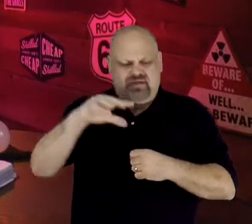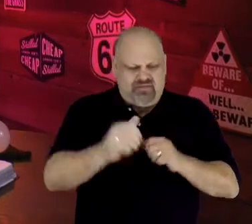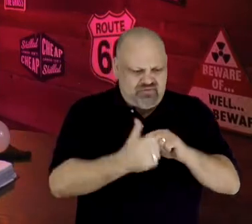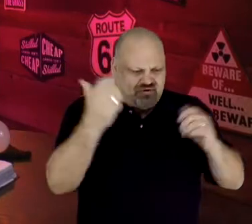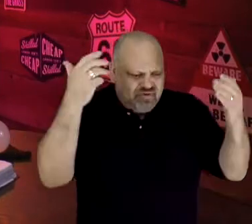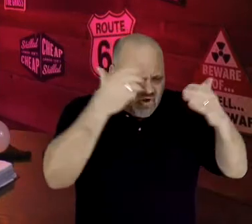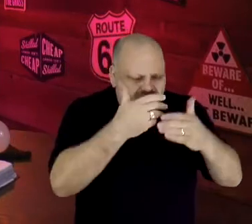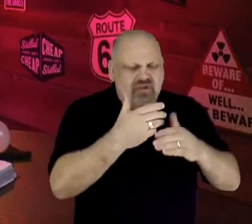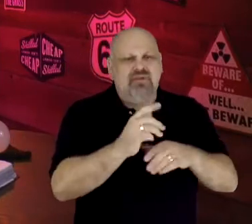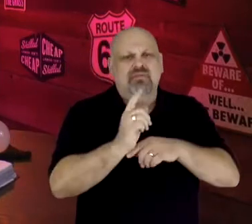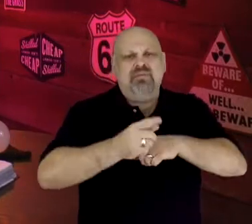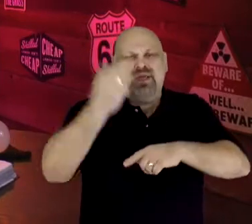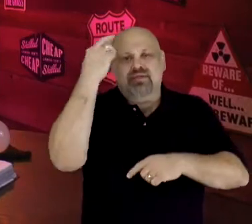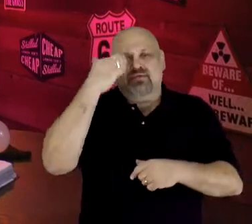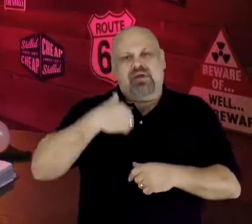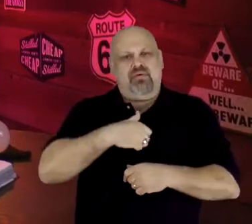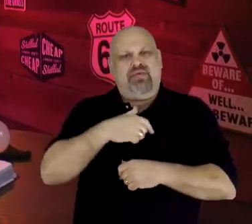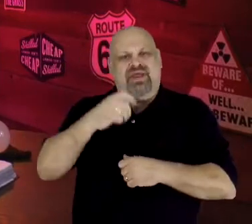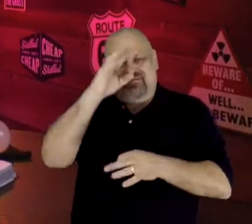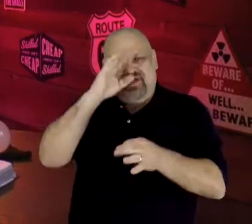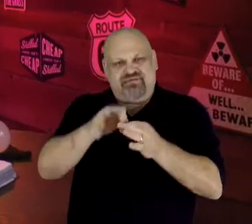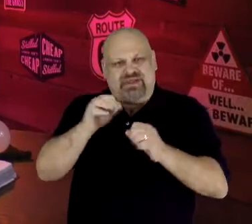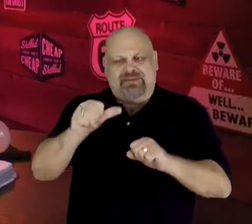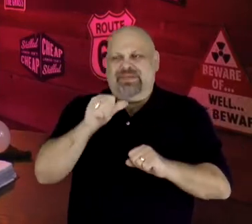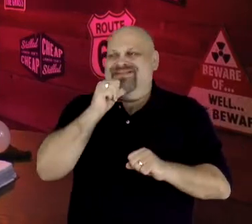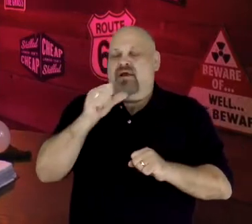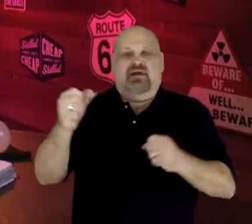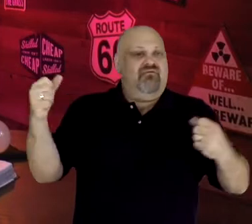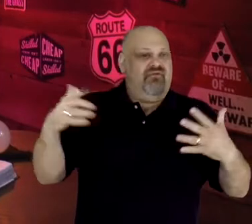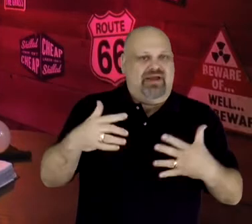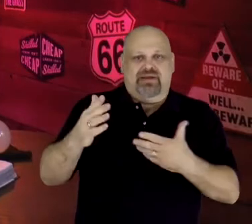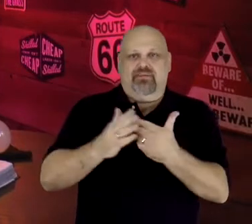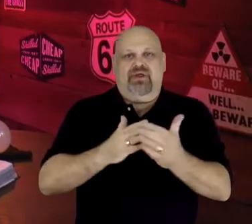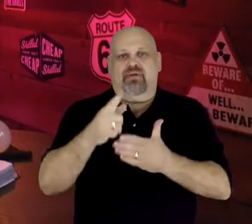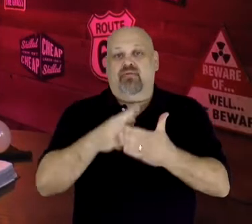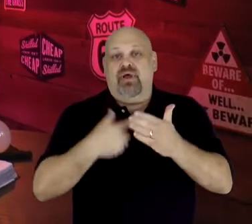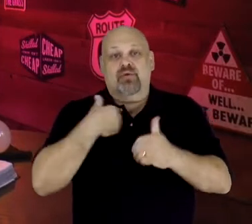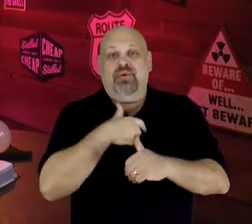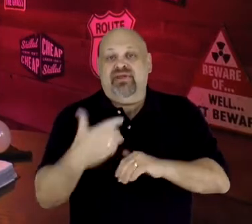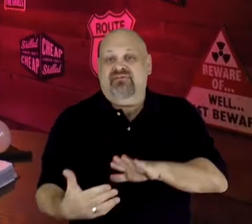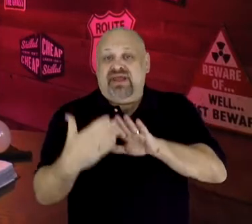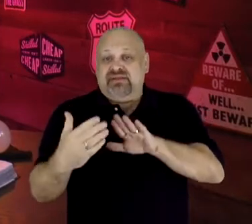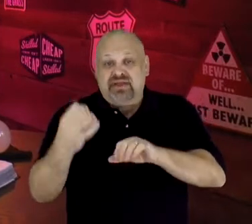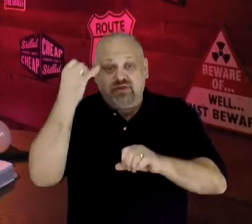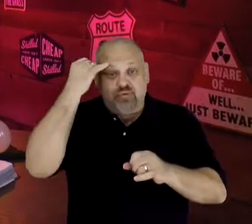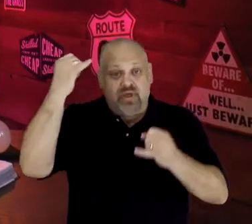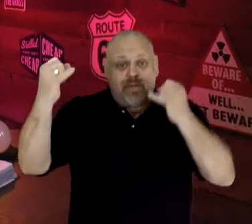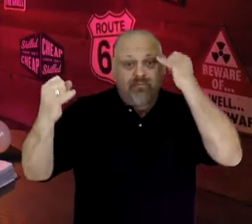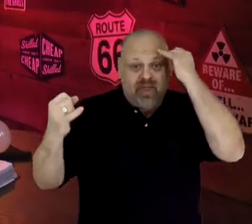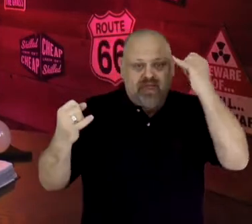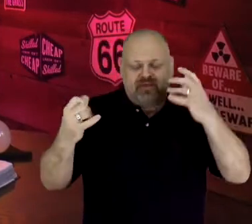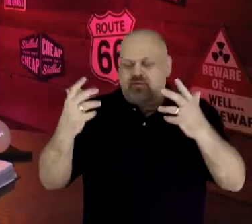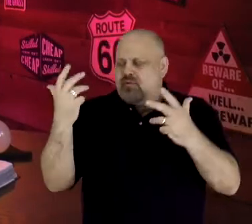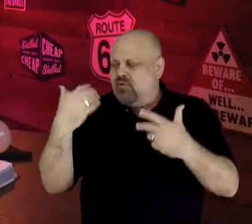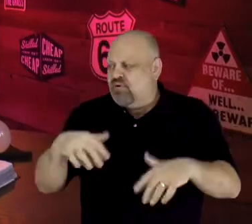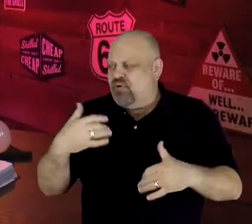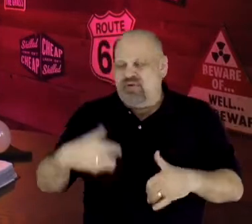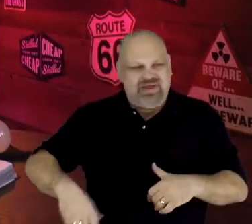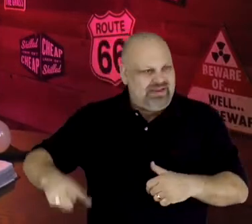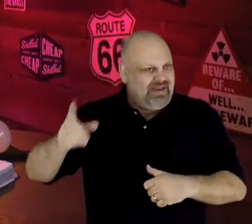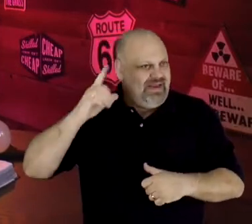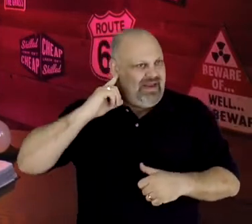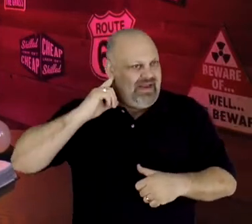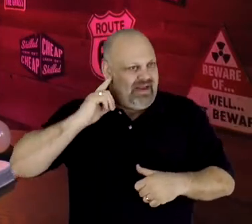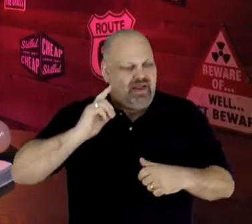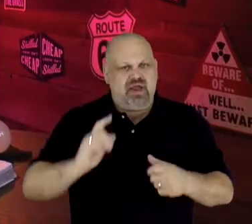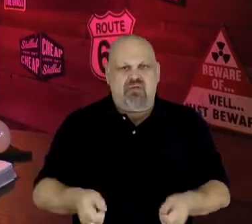be faithfully unafraid no matter what we face. Can you imagine the sound of chariot wheels rumbling